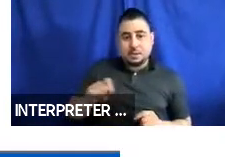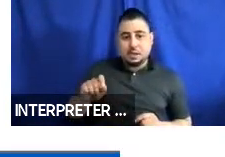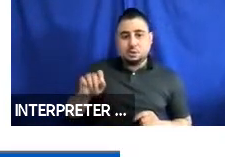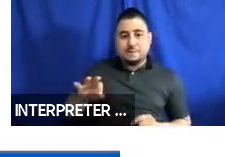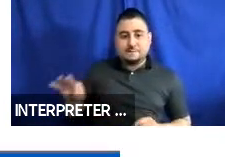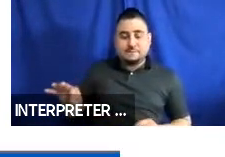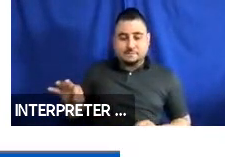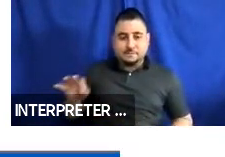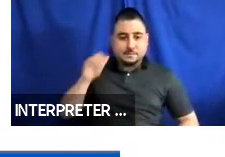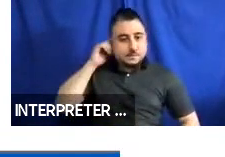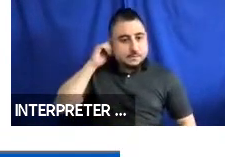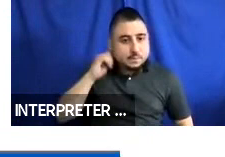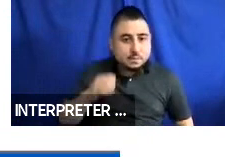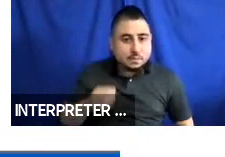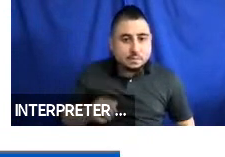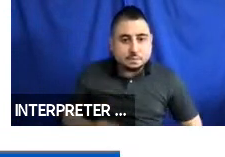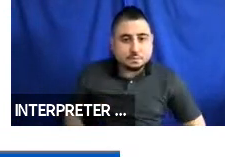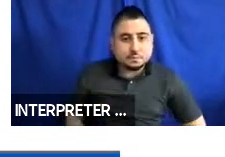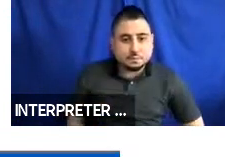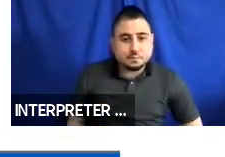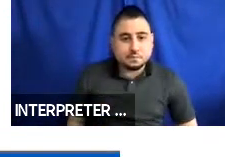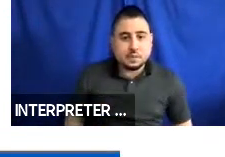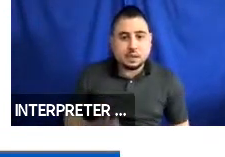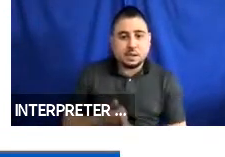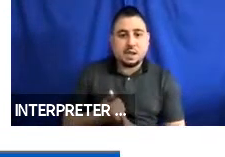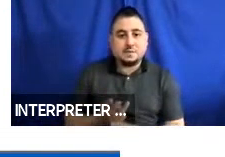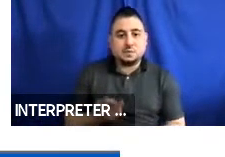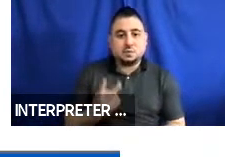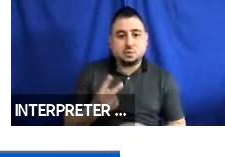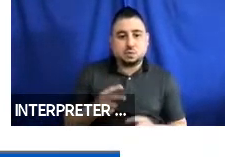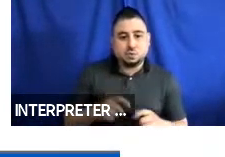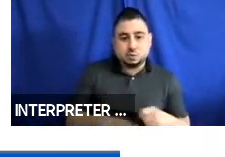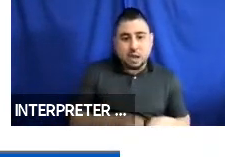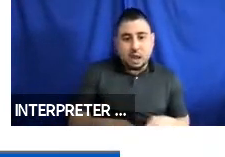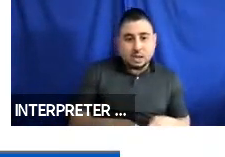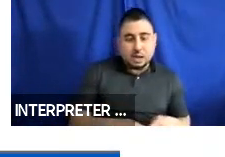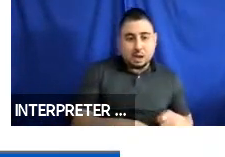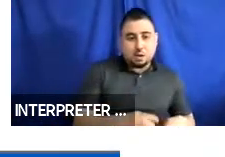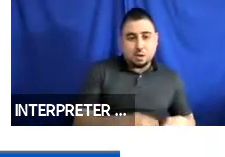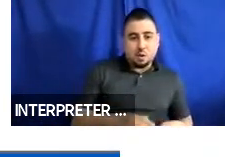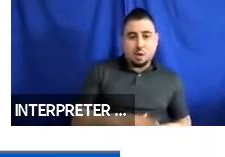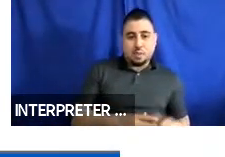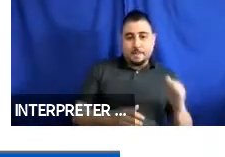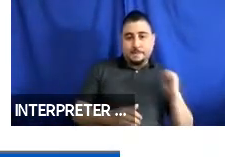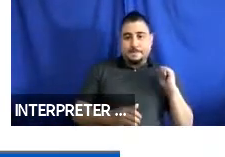three-point forward-facing system. It has two tie-down straps mounted on the rear barrier.